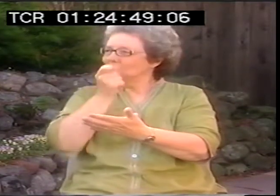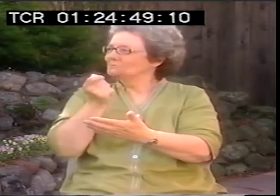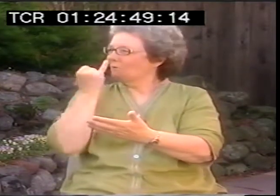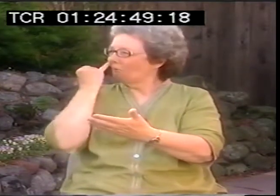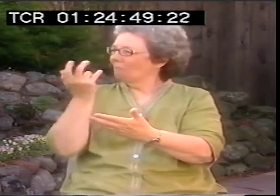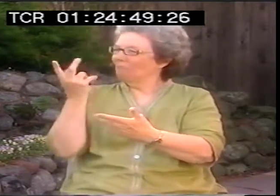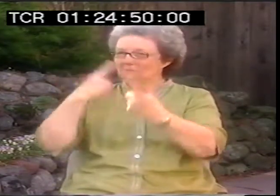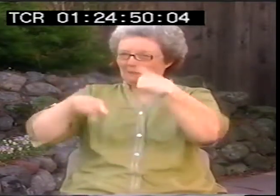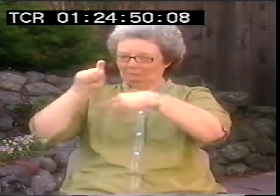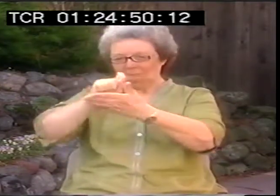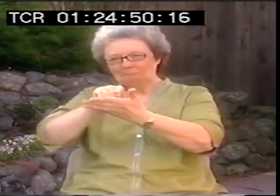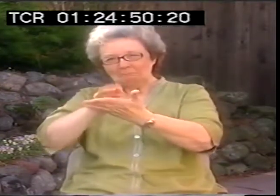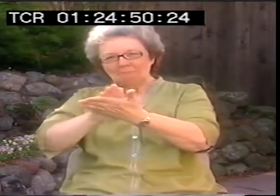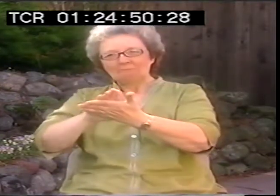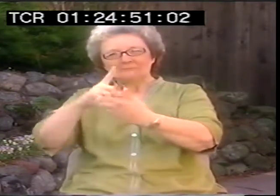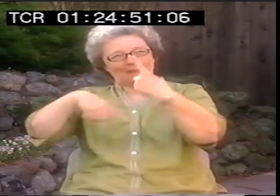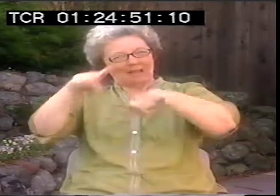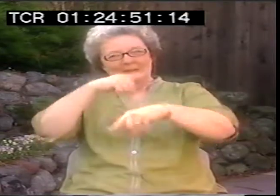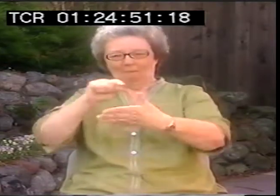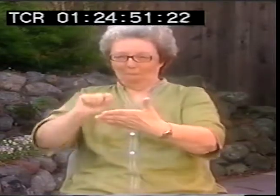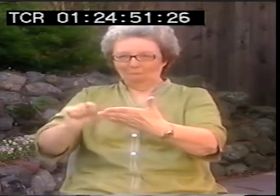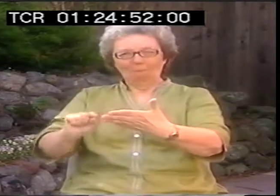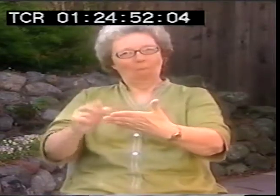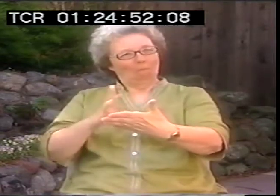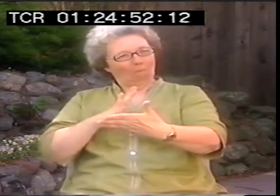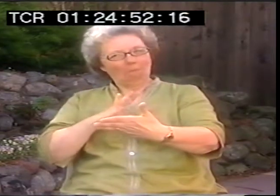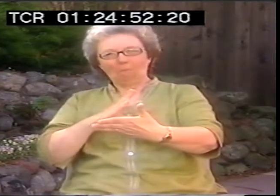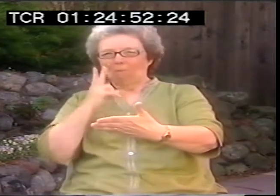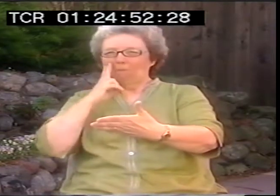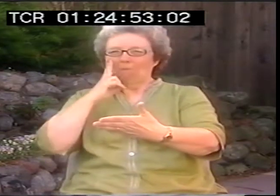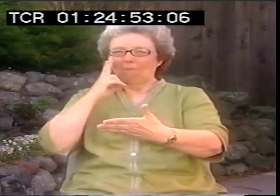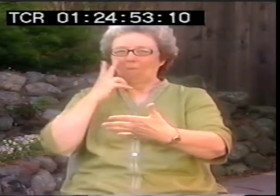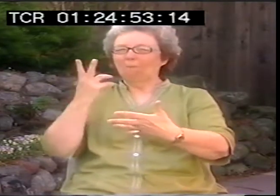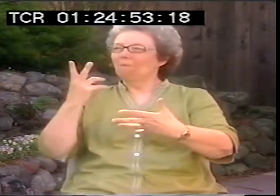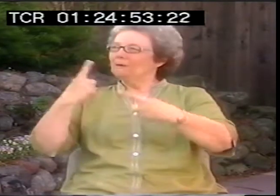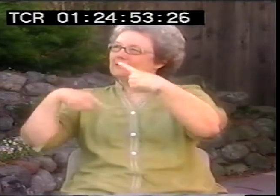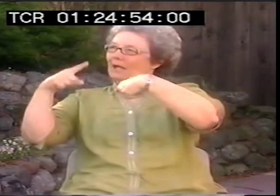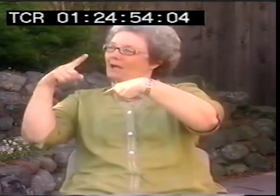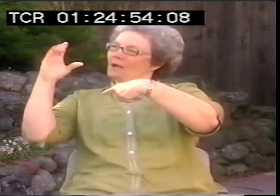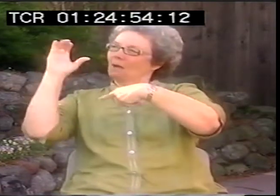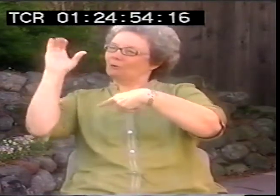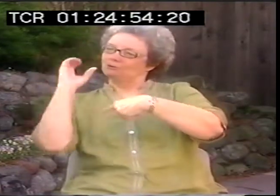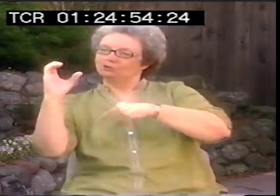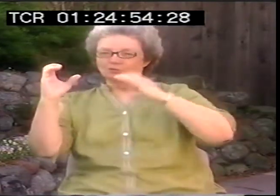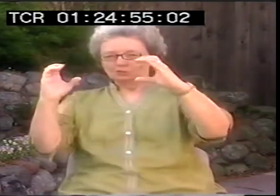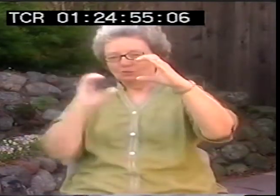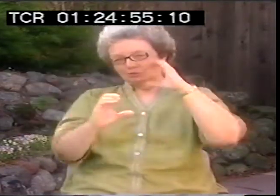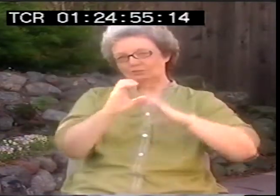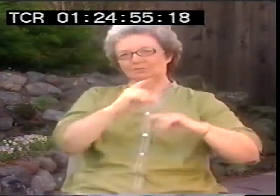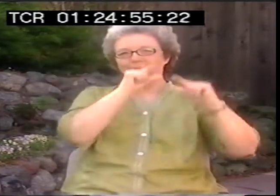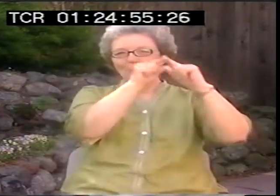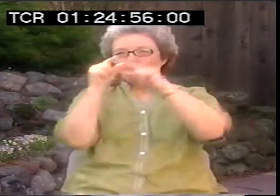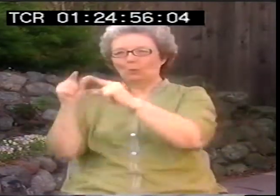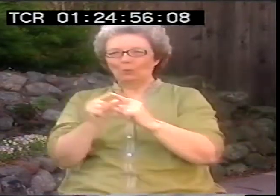try to write some poems. Let's go. And kind of interesting, I tried to sign and write my stuff at the same time.